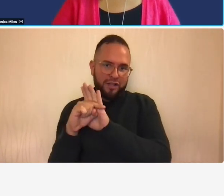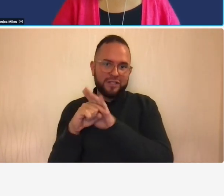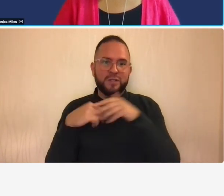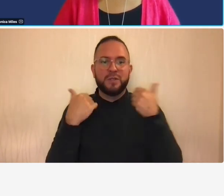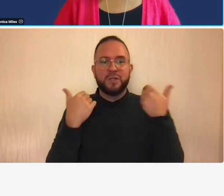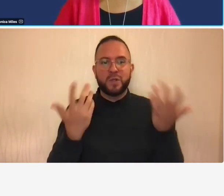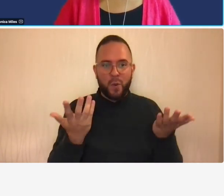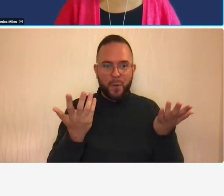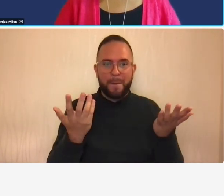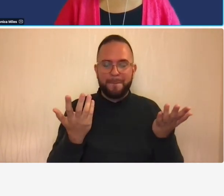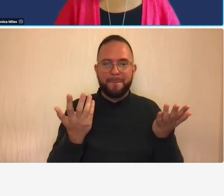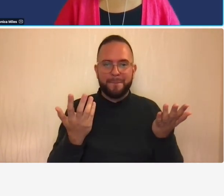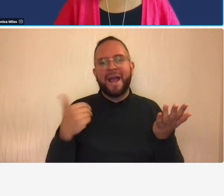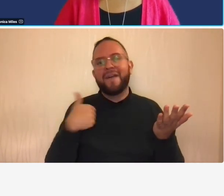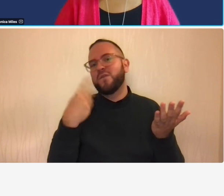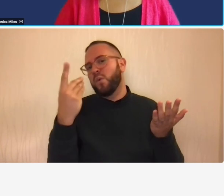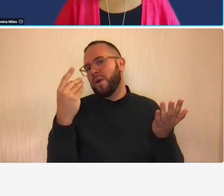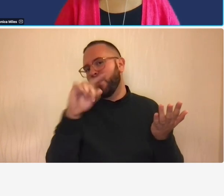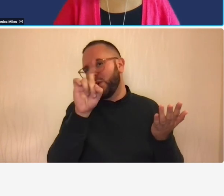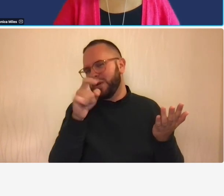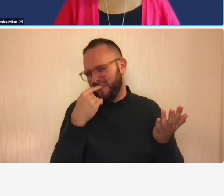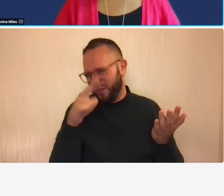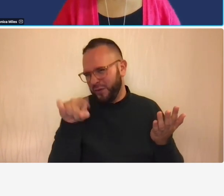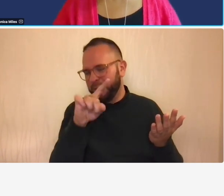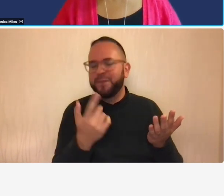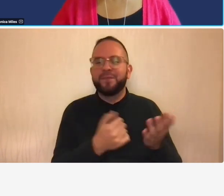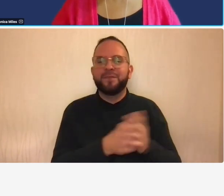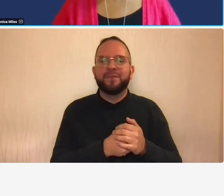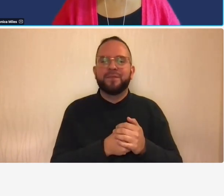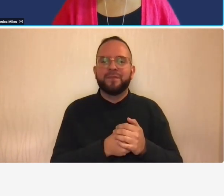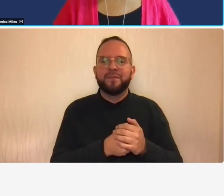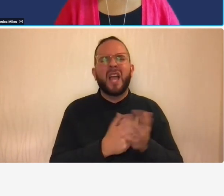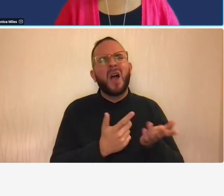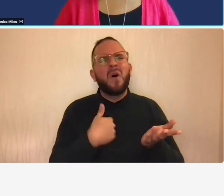um question so i have one more question for you um actually i think we can launch this as a polling